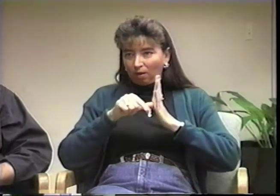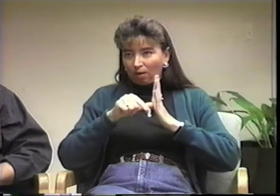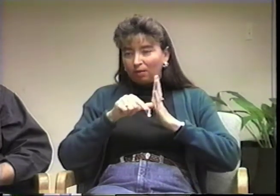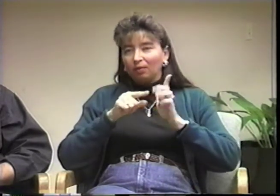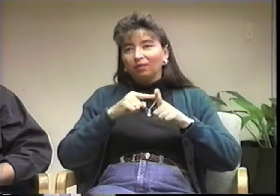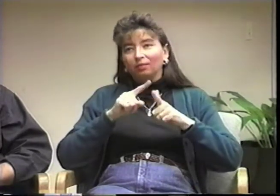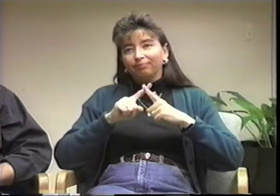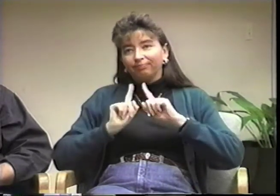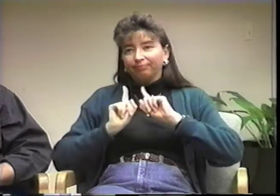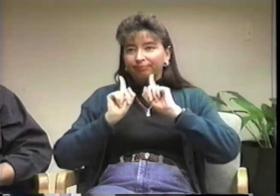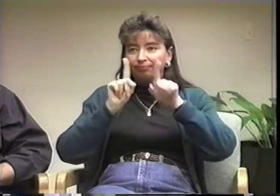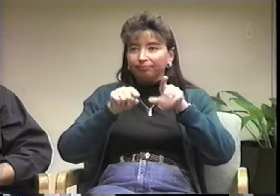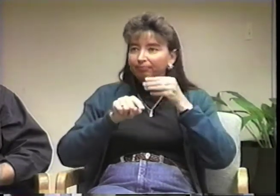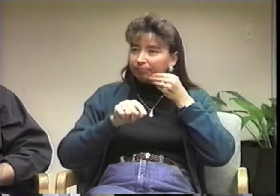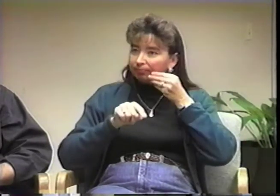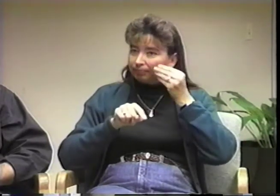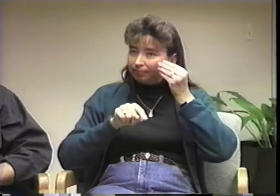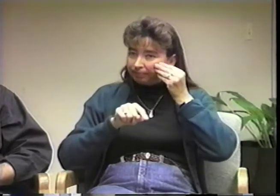When I arrived home I was in shock.